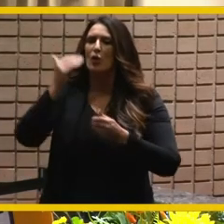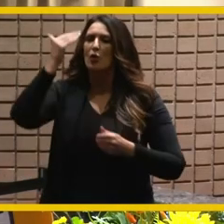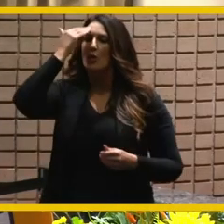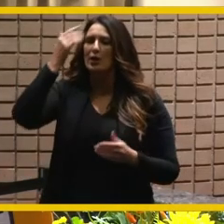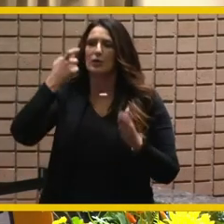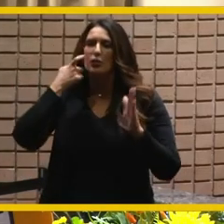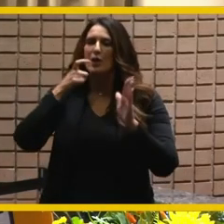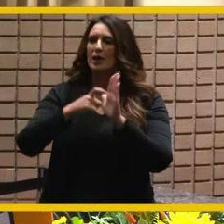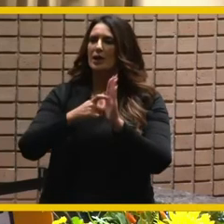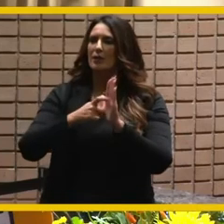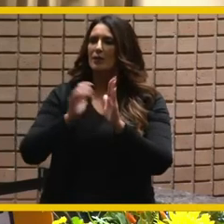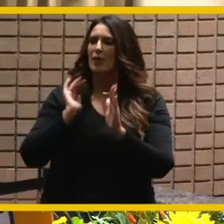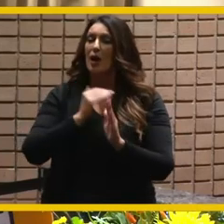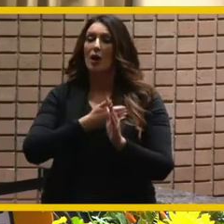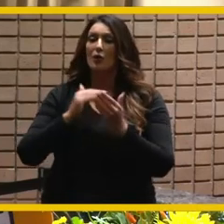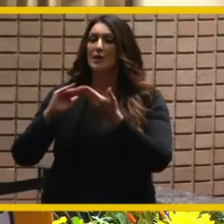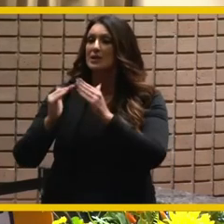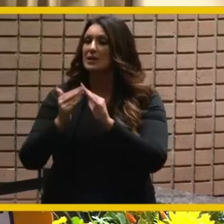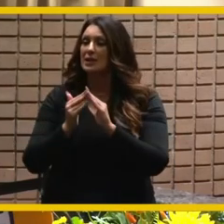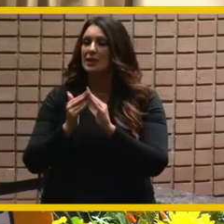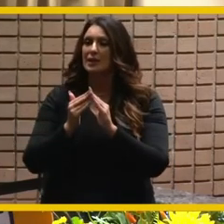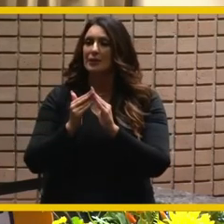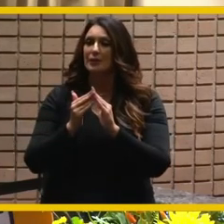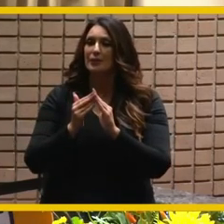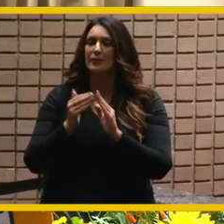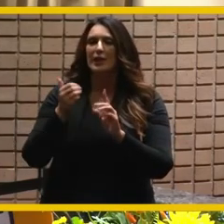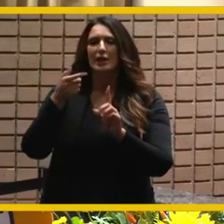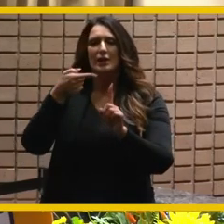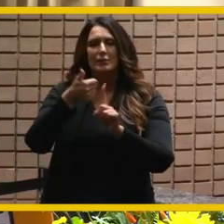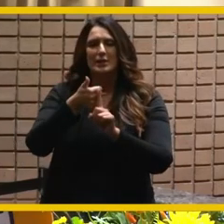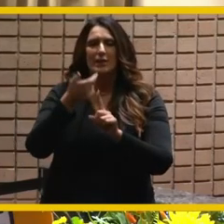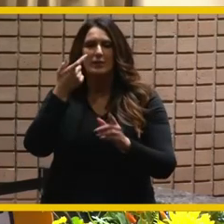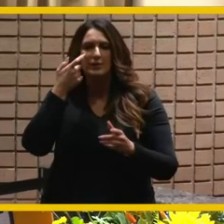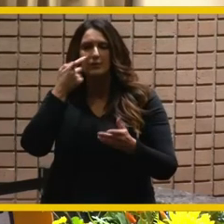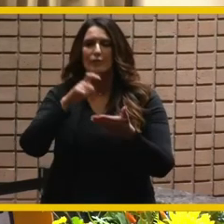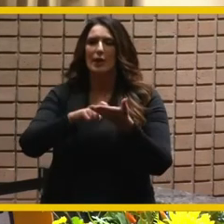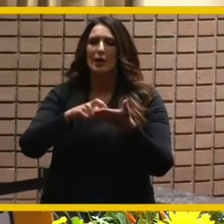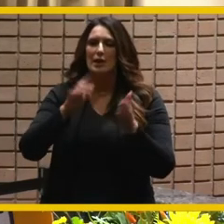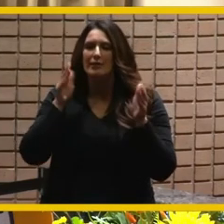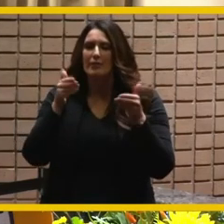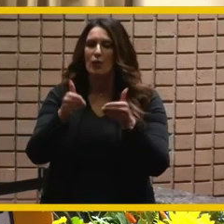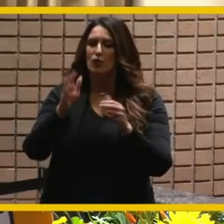for our city and moreover he is focused on making riverside a community that is fair